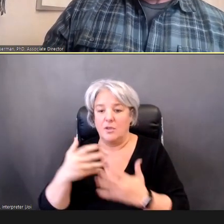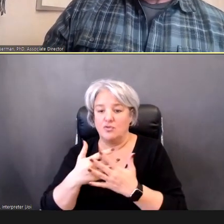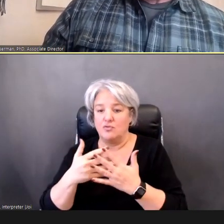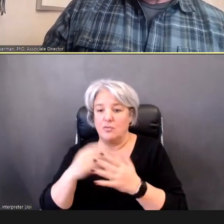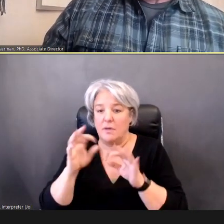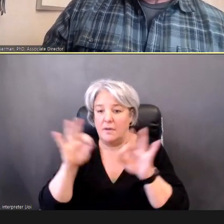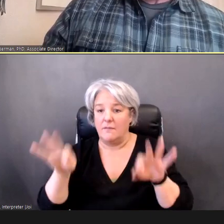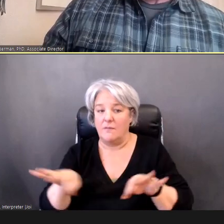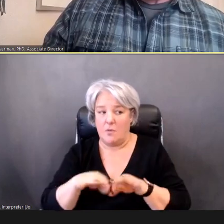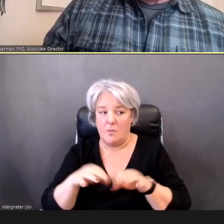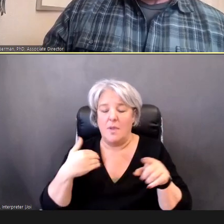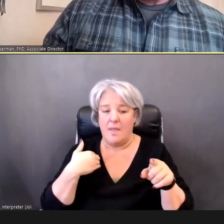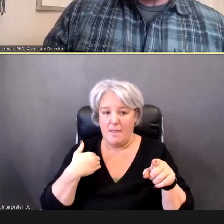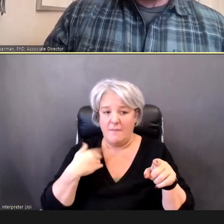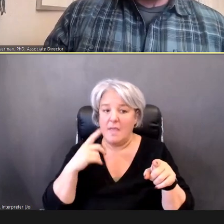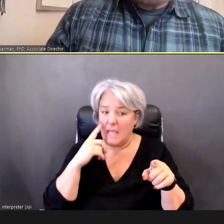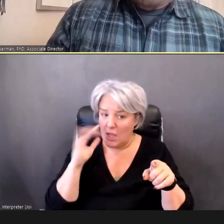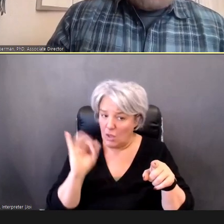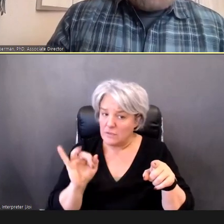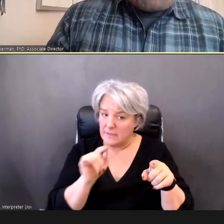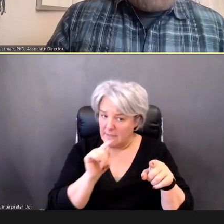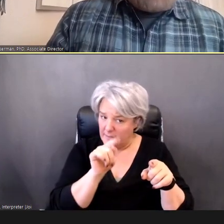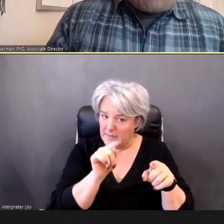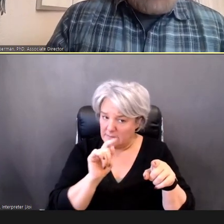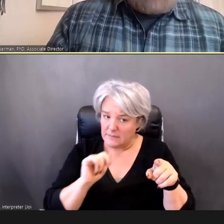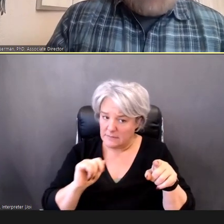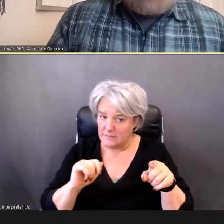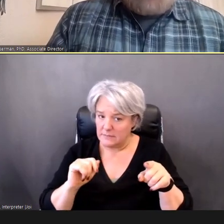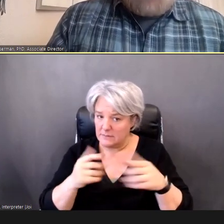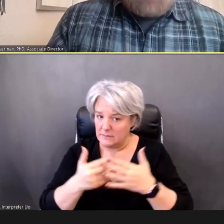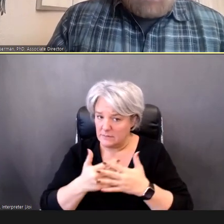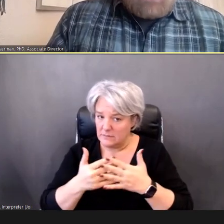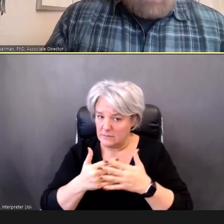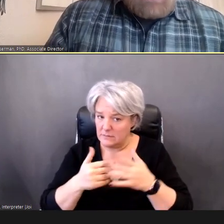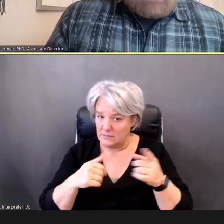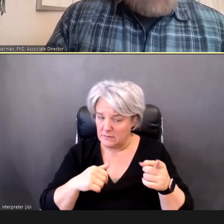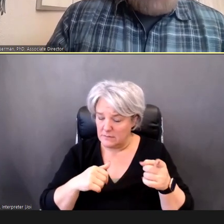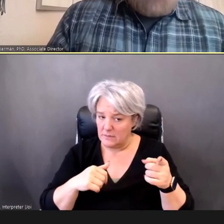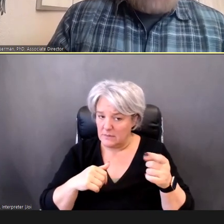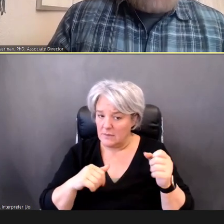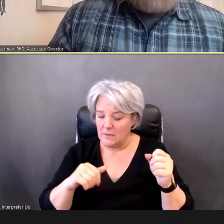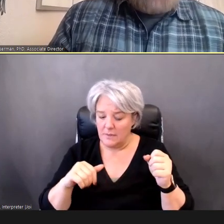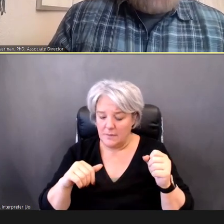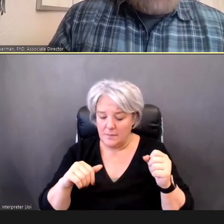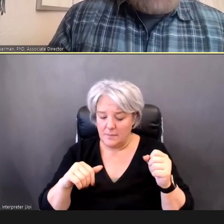You see it on your screen there, And it walks through the entire